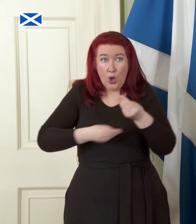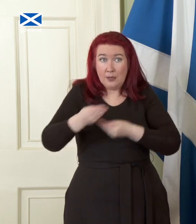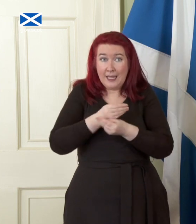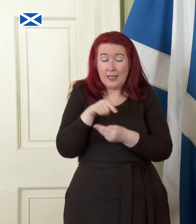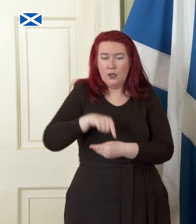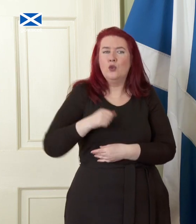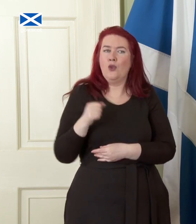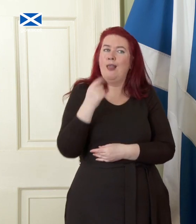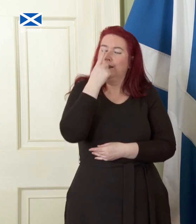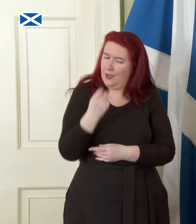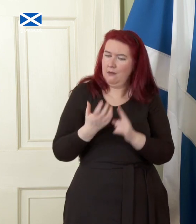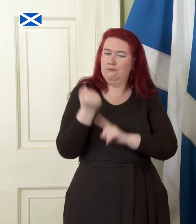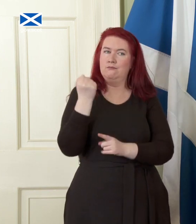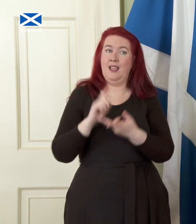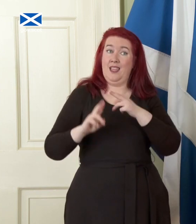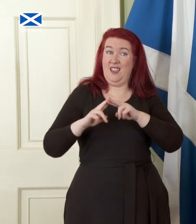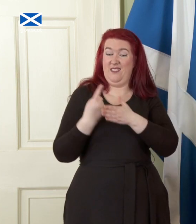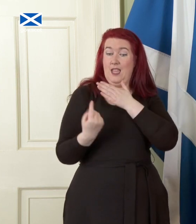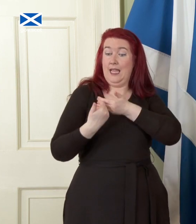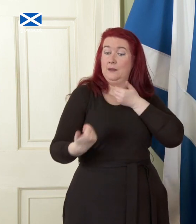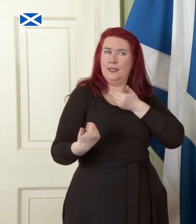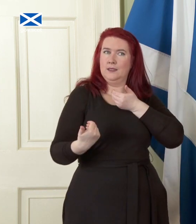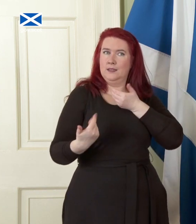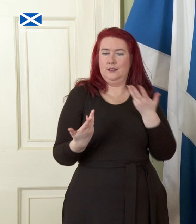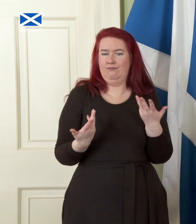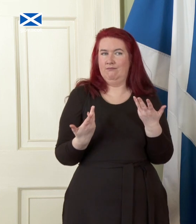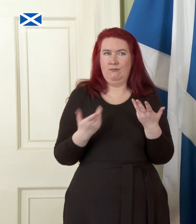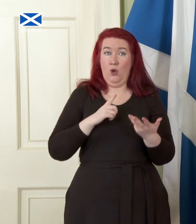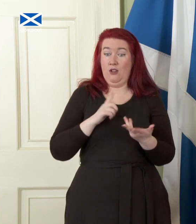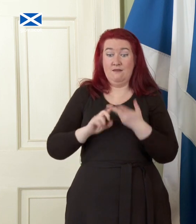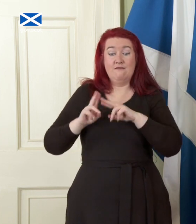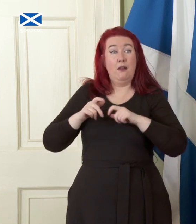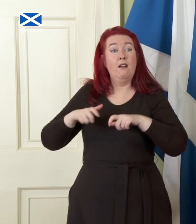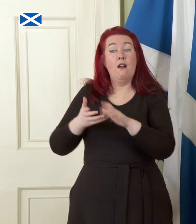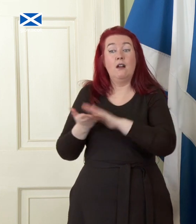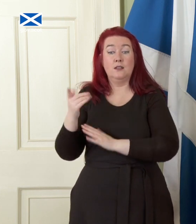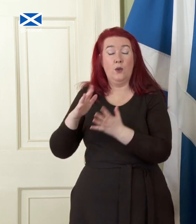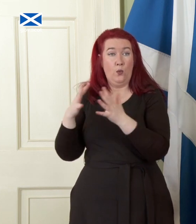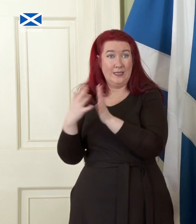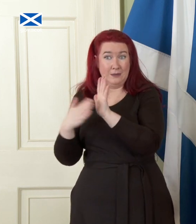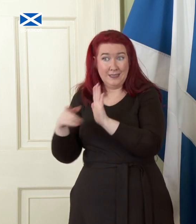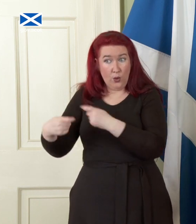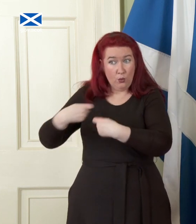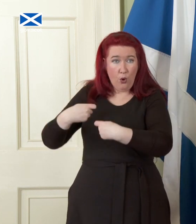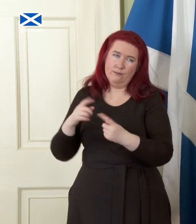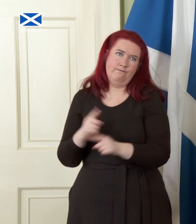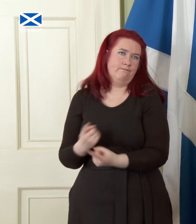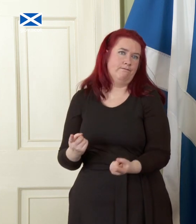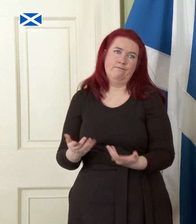Scotland with independence than it ever will be with continued Westminster control. By combining